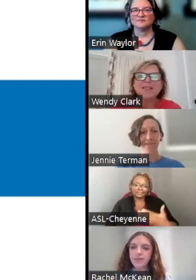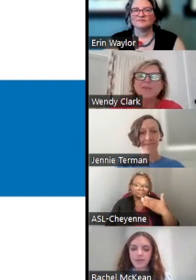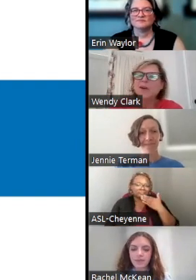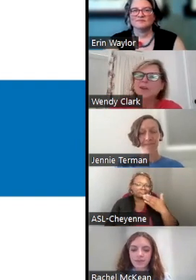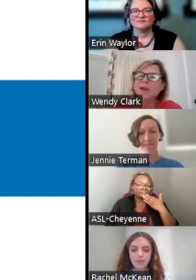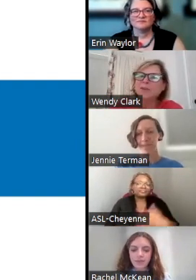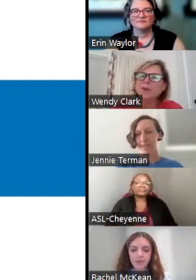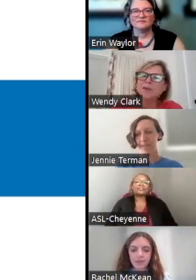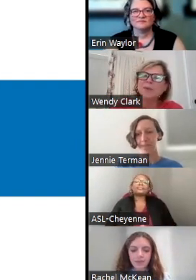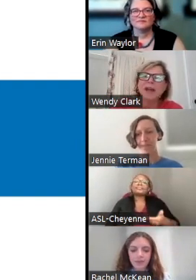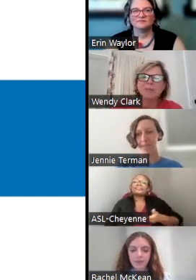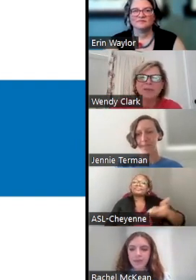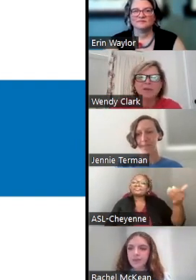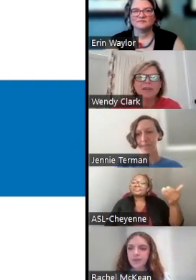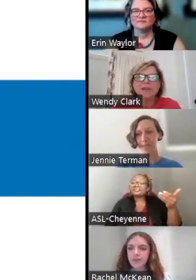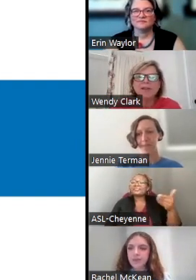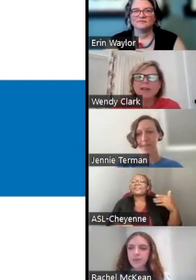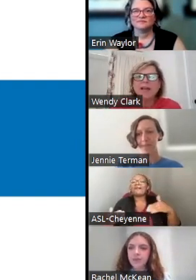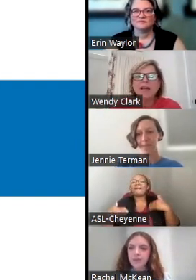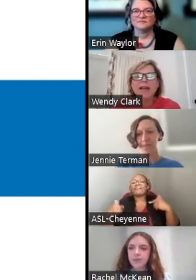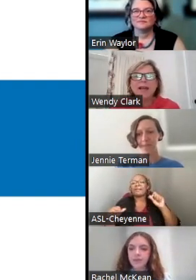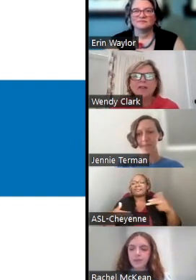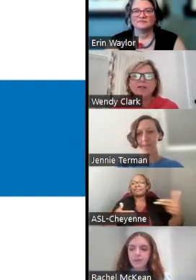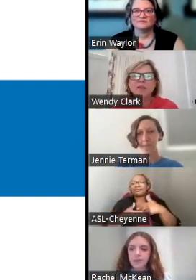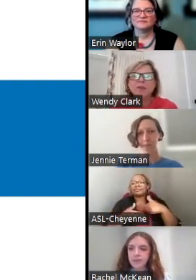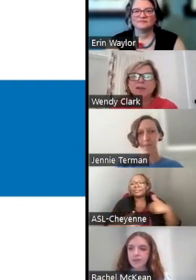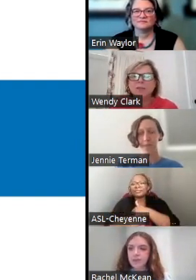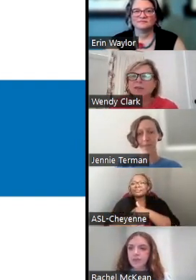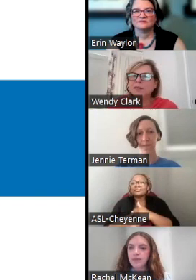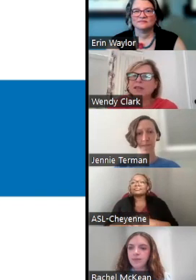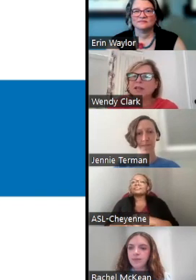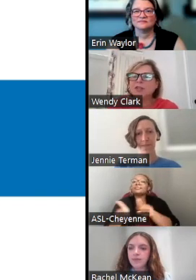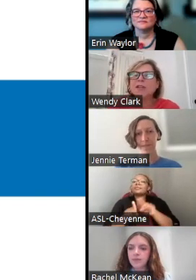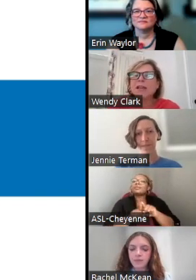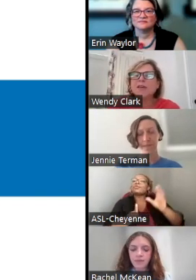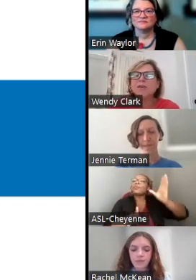SO WELCOME EVERYON.E WE'RE HAPPY YOU'RE HERE AND WE'LL GIVE A PRESENTATION AND THERE WILL